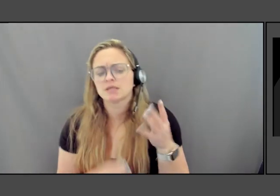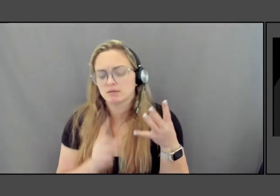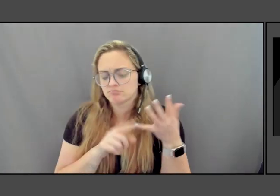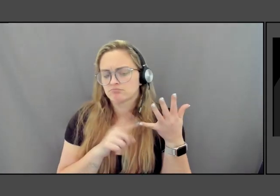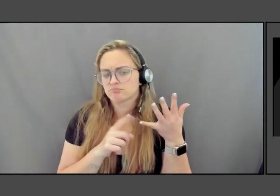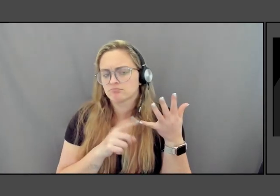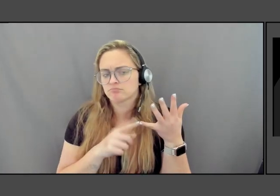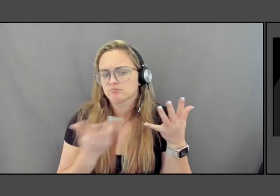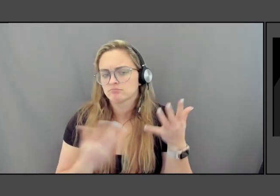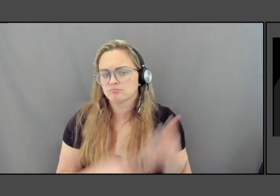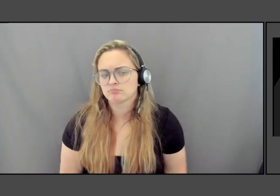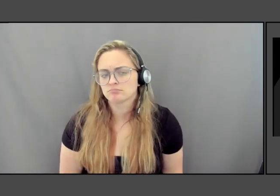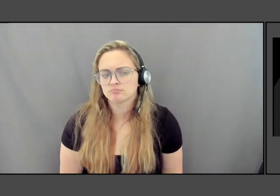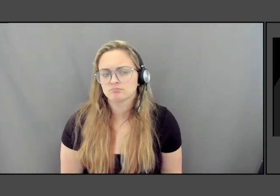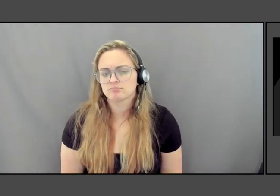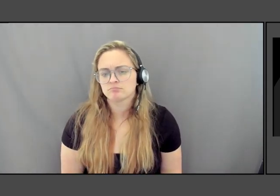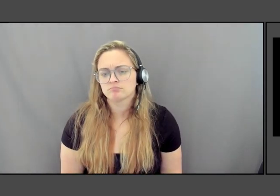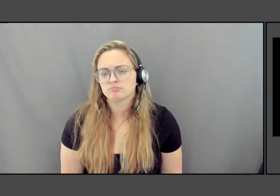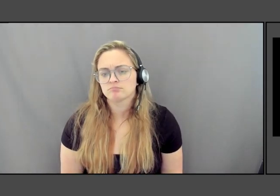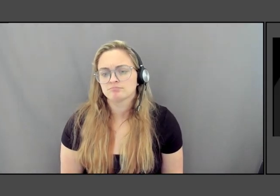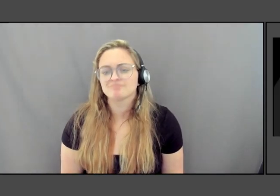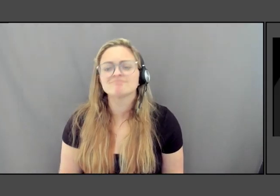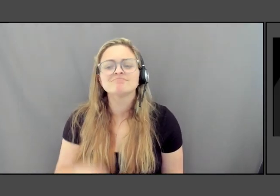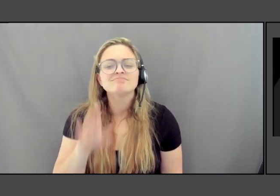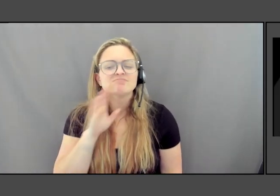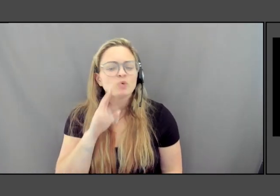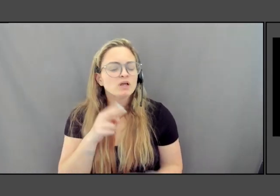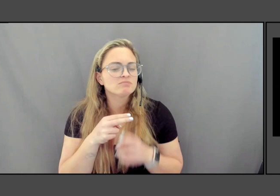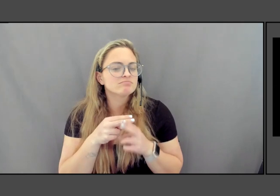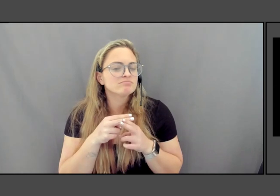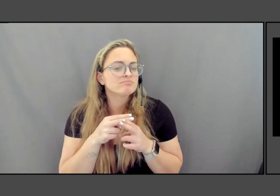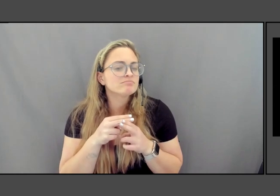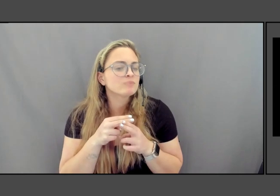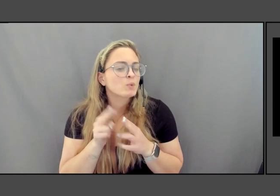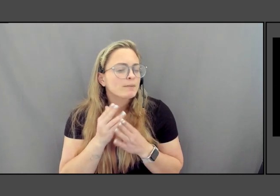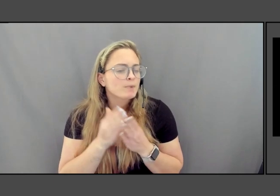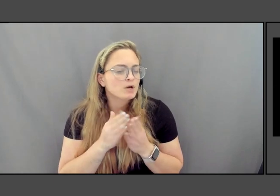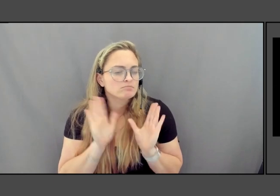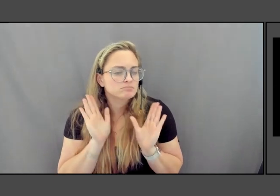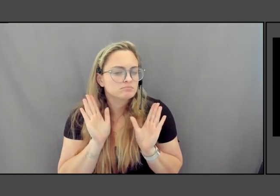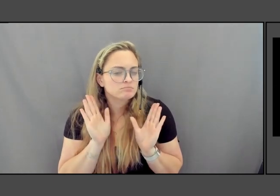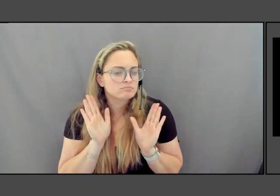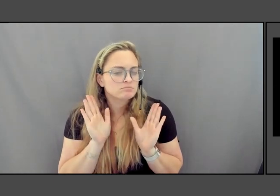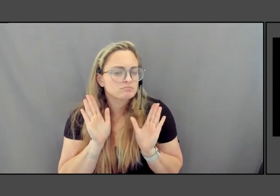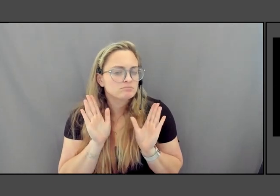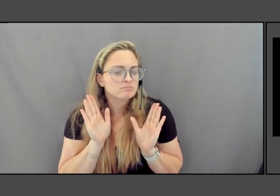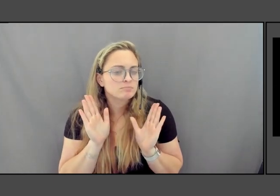I'm going to do just a very quick part of it, which is in a way,